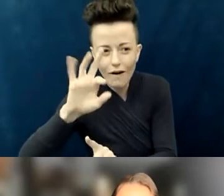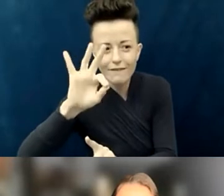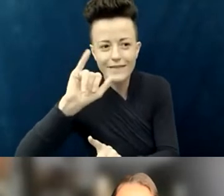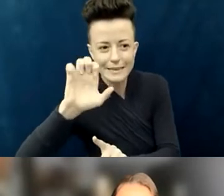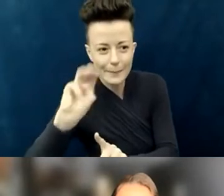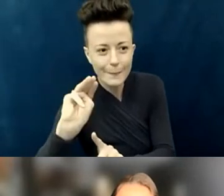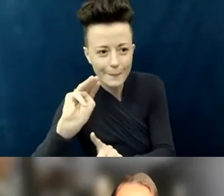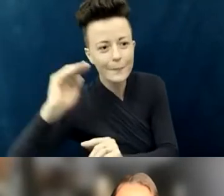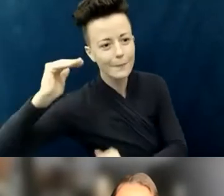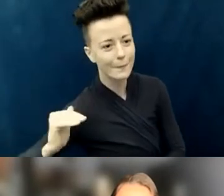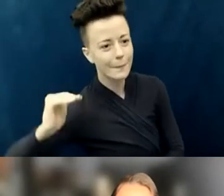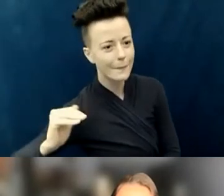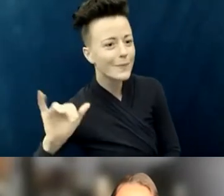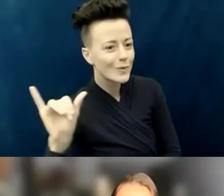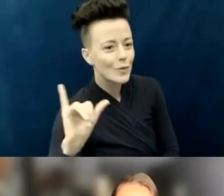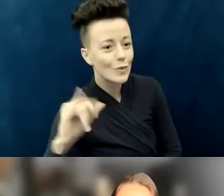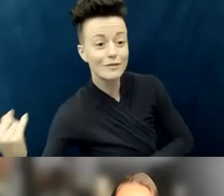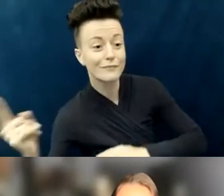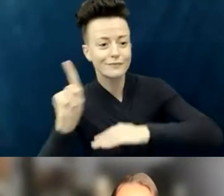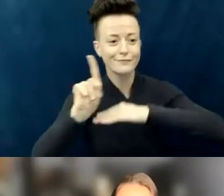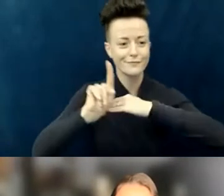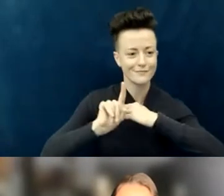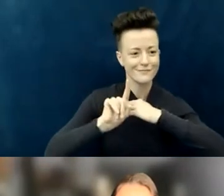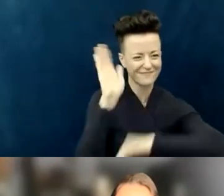It was pretty…maybe aggressive? [chuckles]